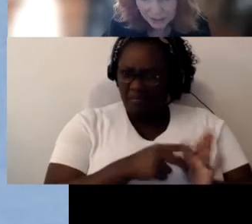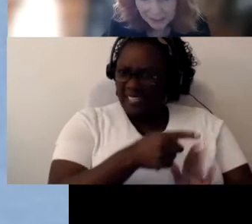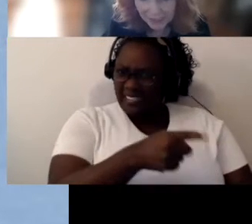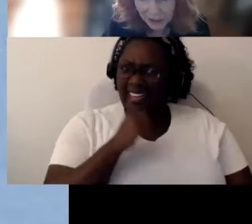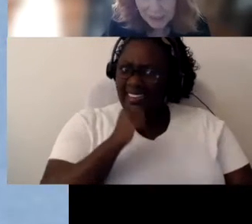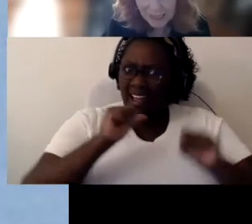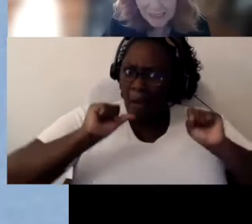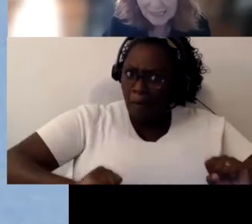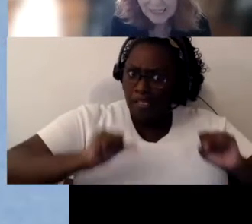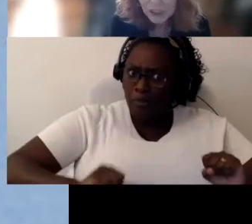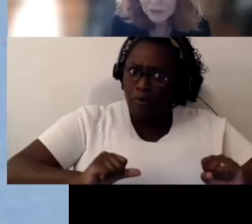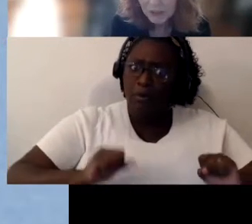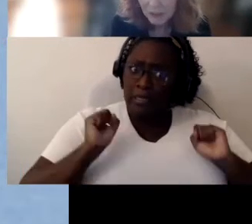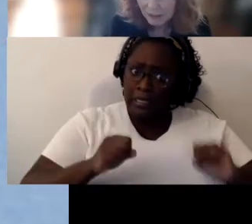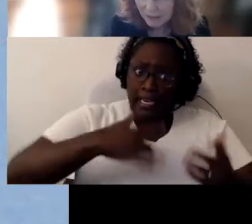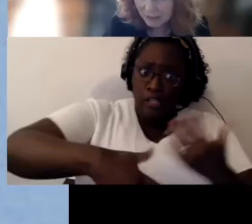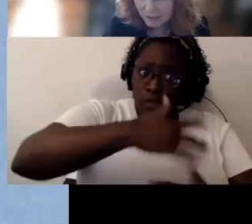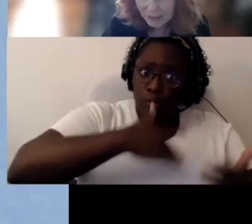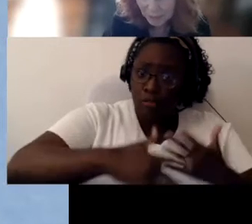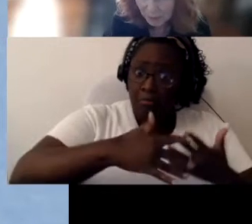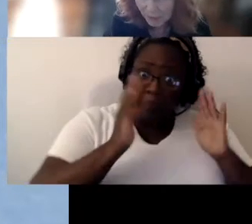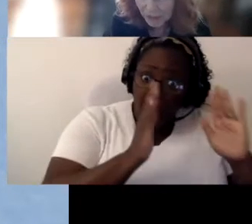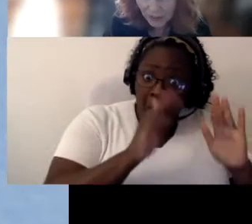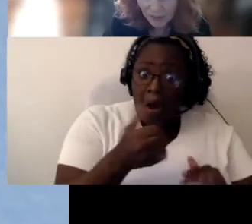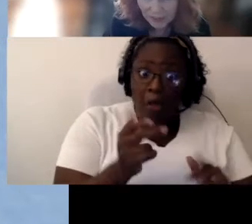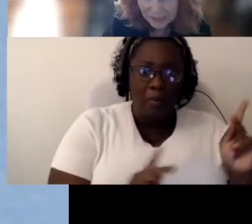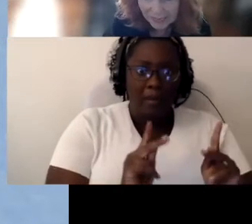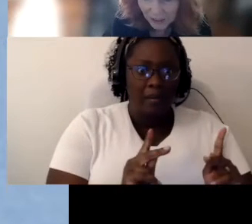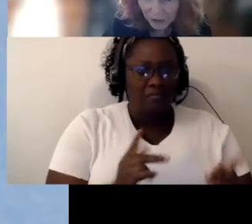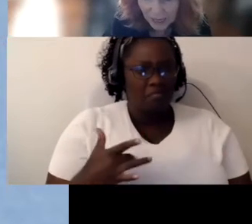engagement and attention with others. Some people feel that they can’t do that